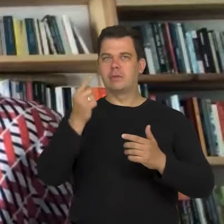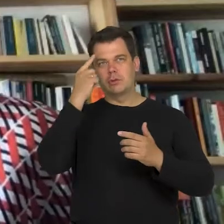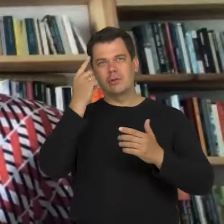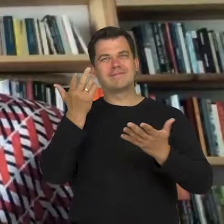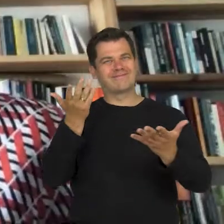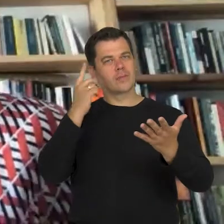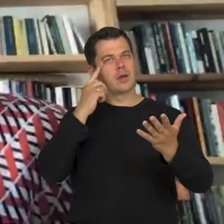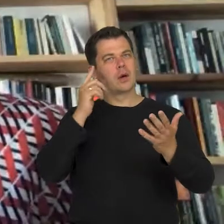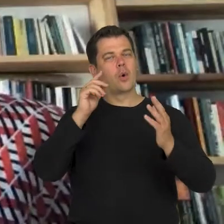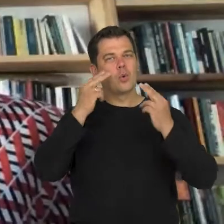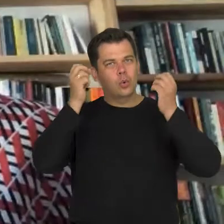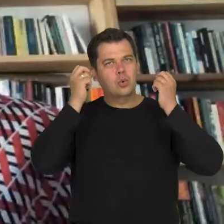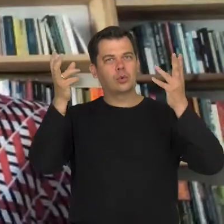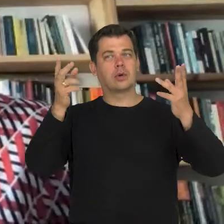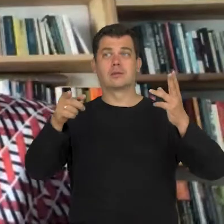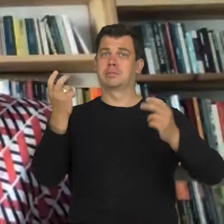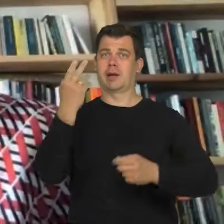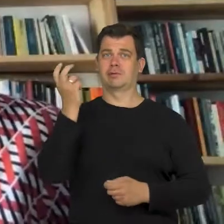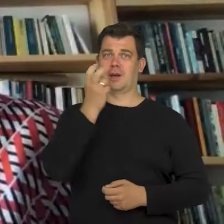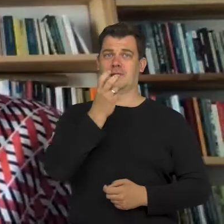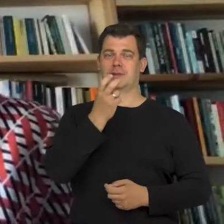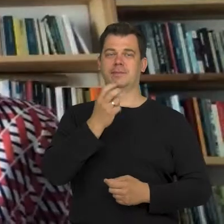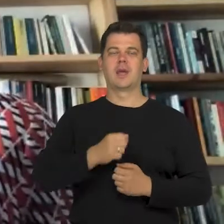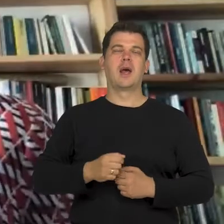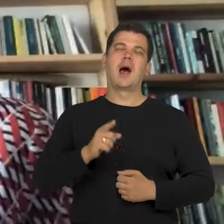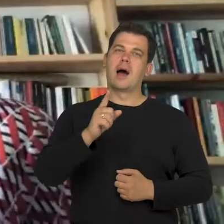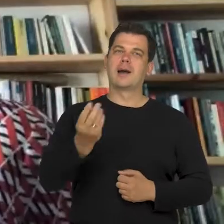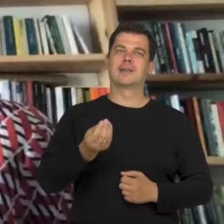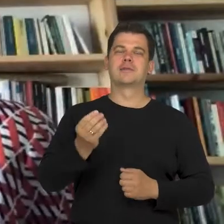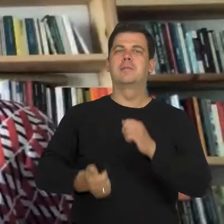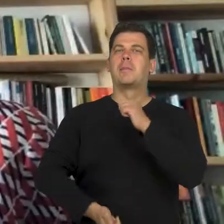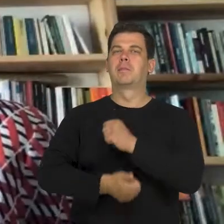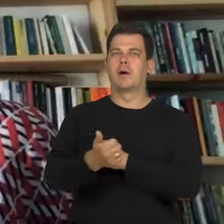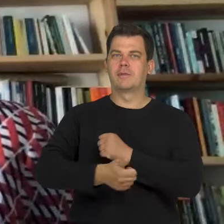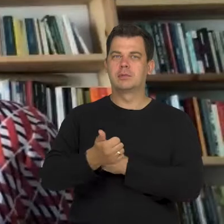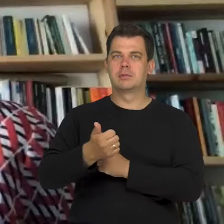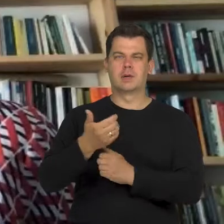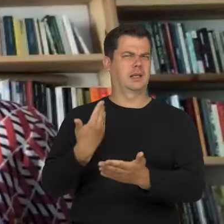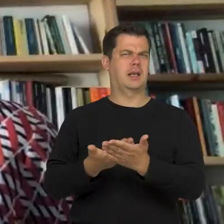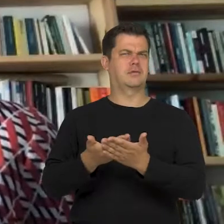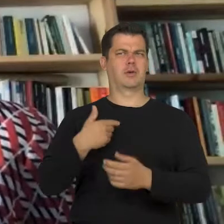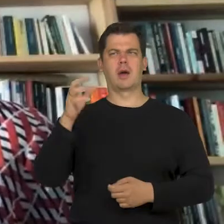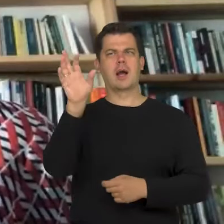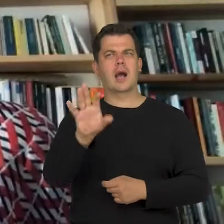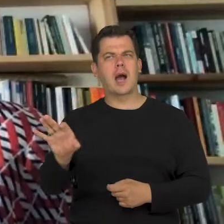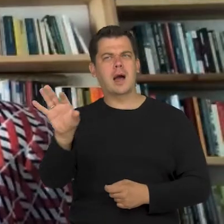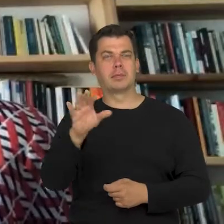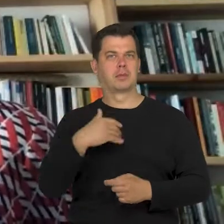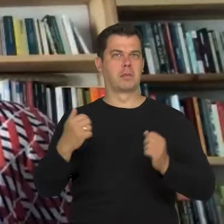This is interesting. However, it is important that the reasons for staring or fear from staring, are numerous.